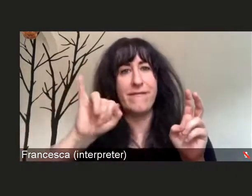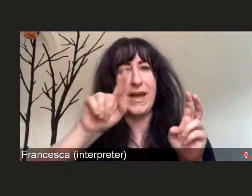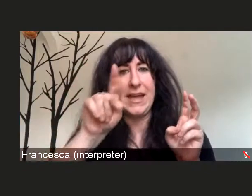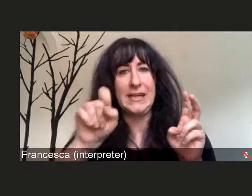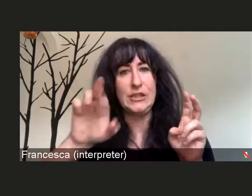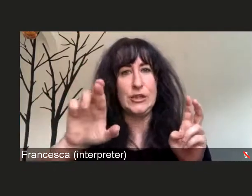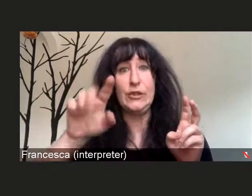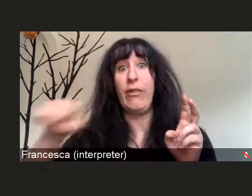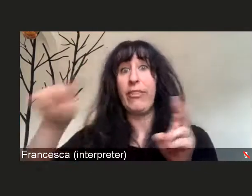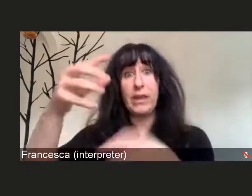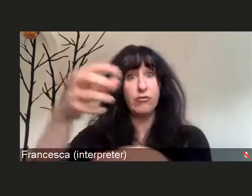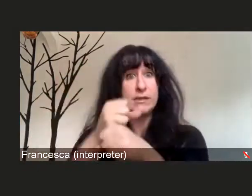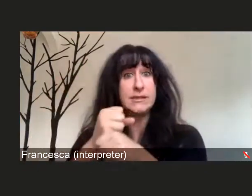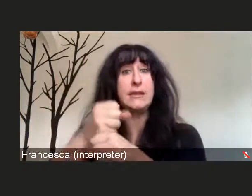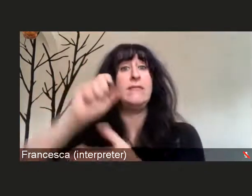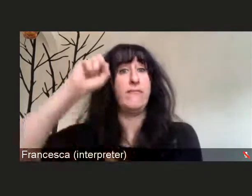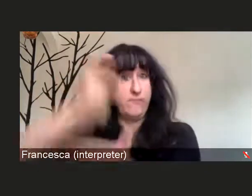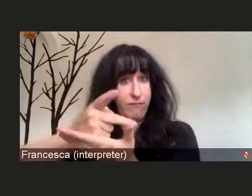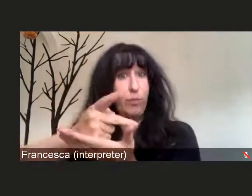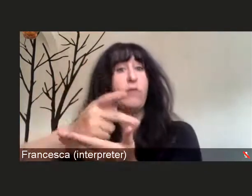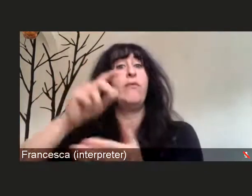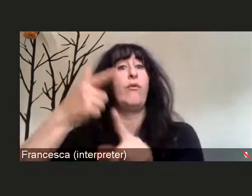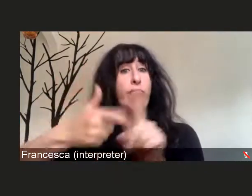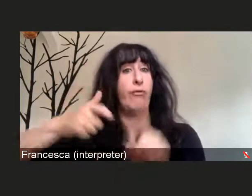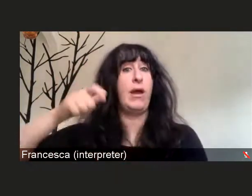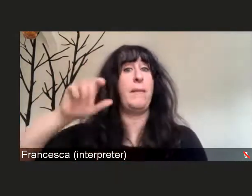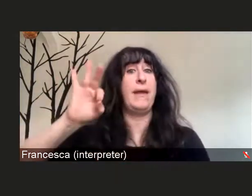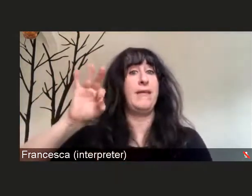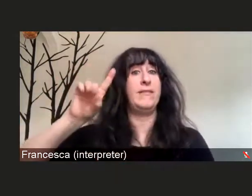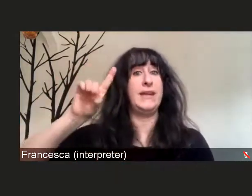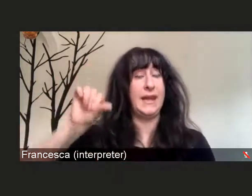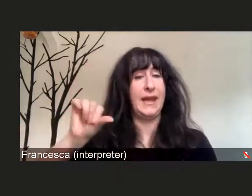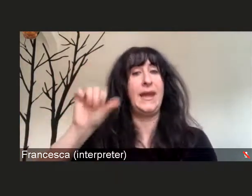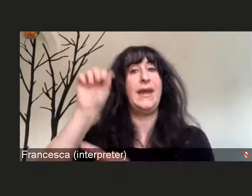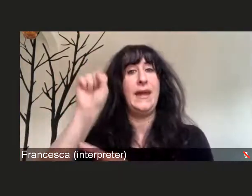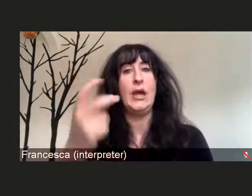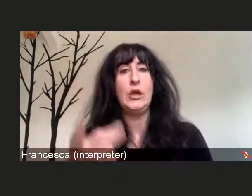for its two-dose series COVID vaccine.